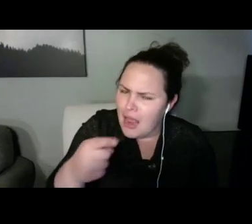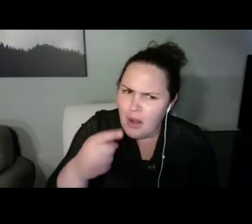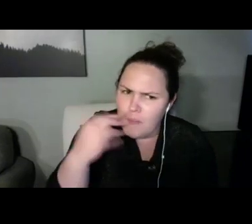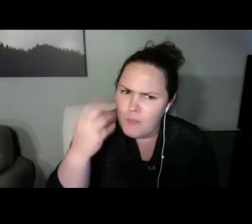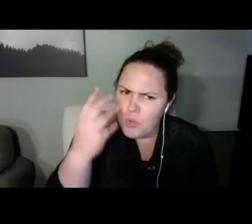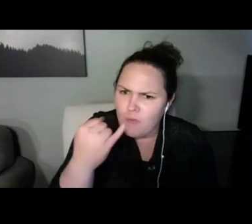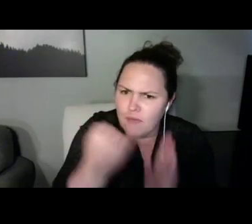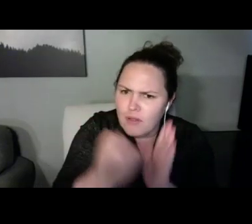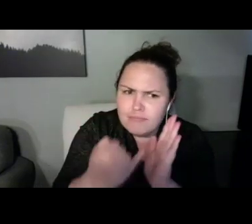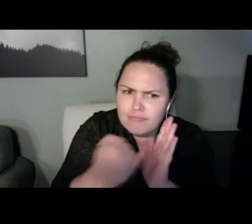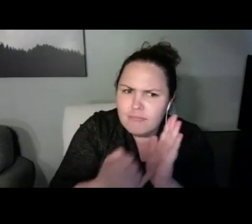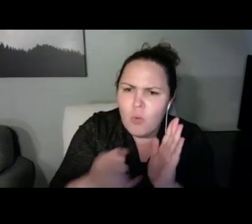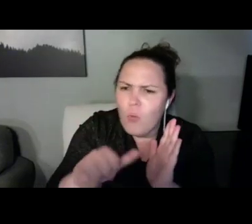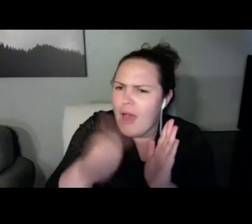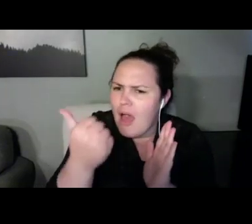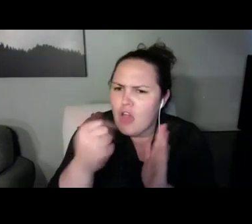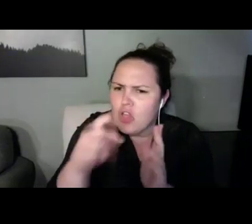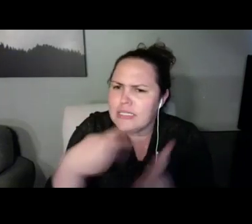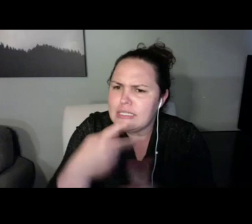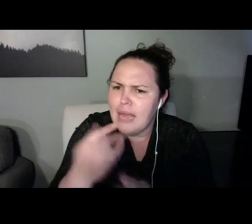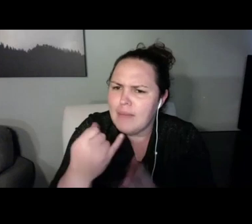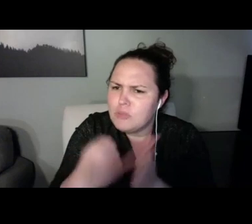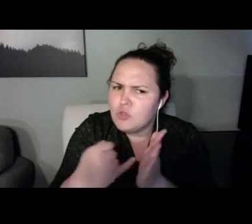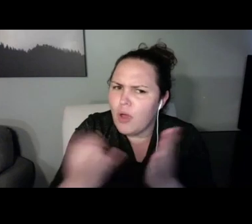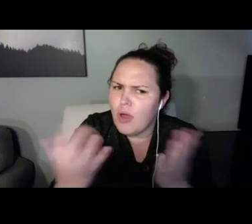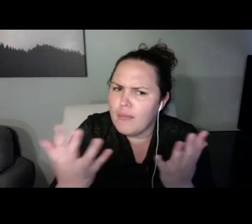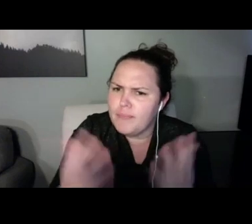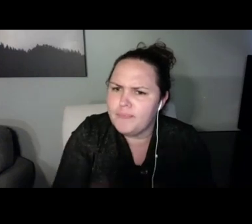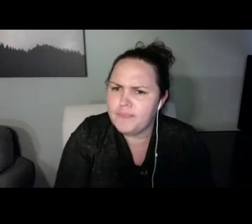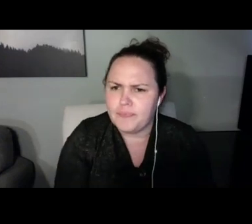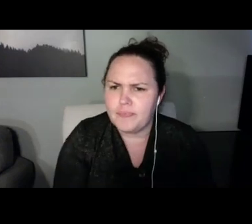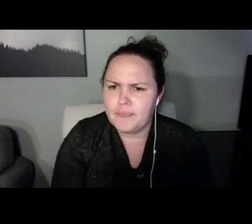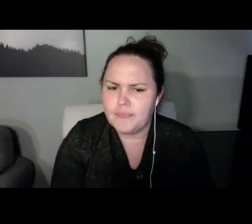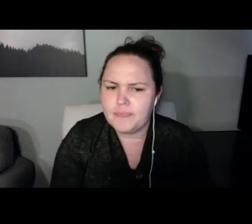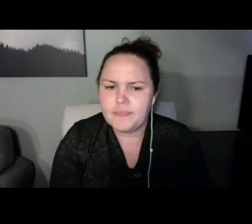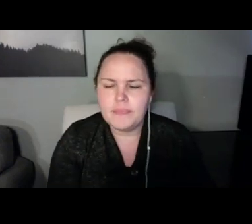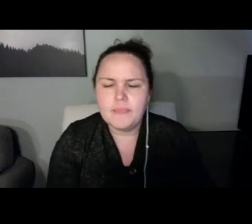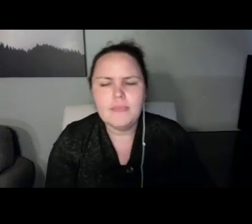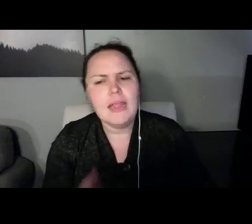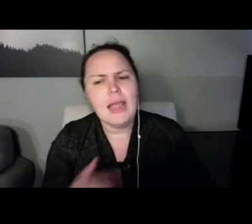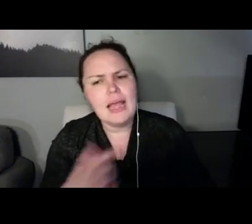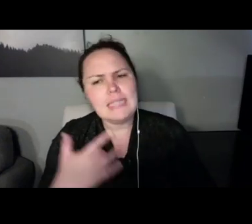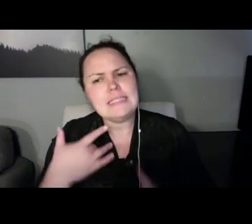realized that she had become much more confident than she once was?